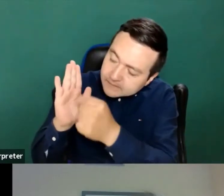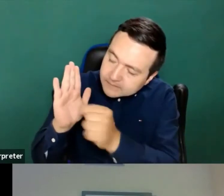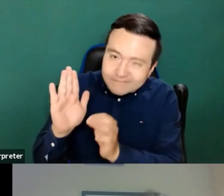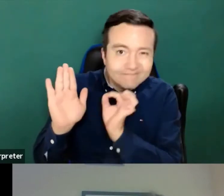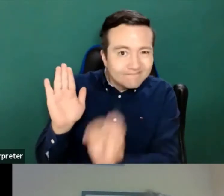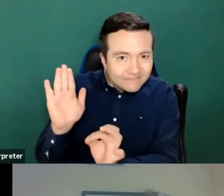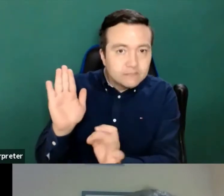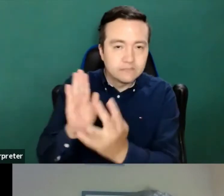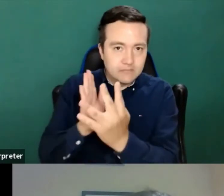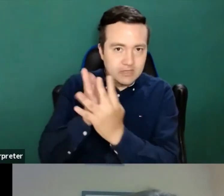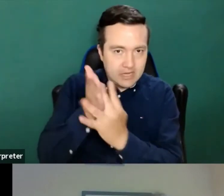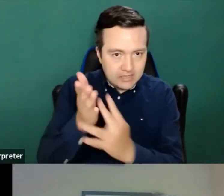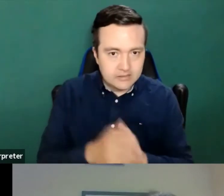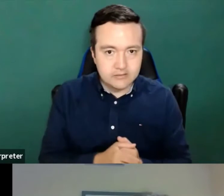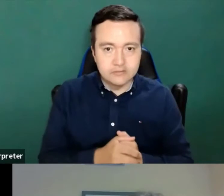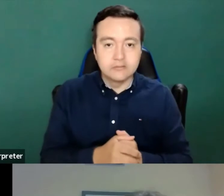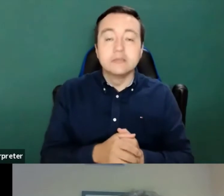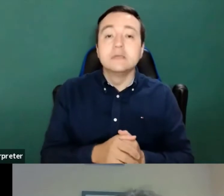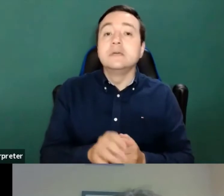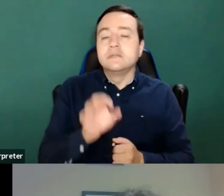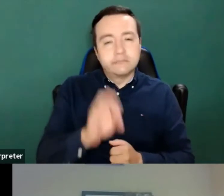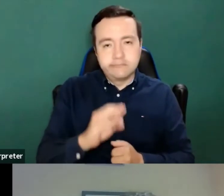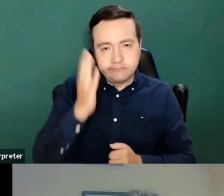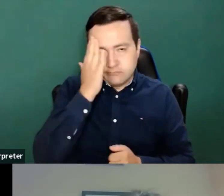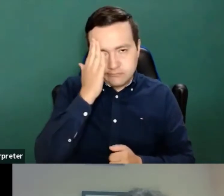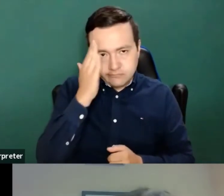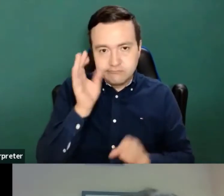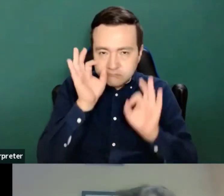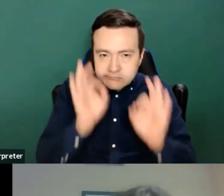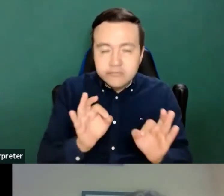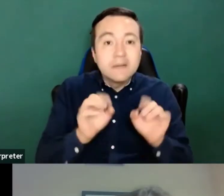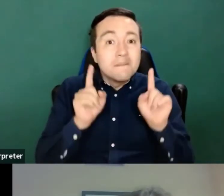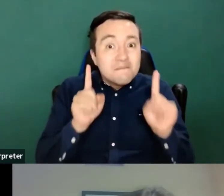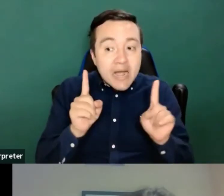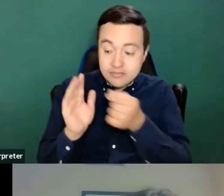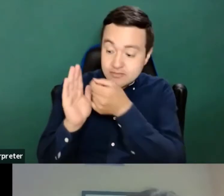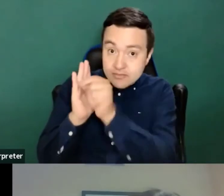The stage is quite obvious, but it is crucial to make sure that we are in the same page.